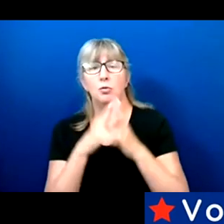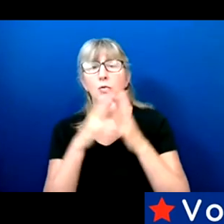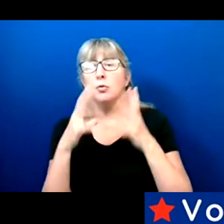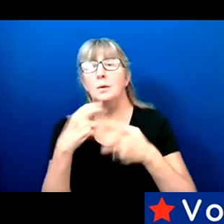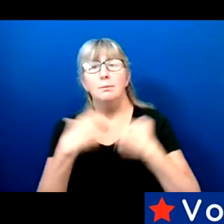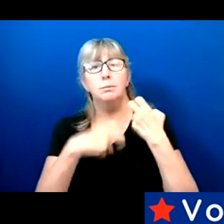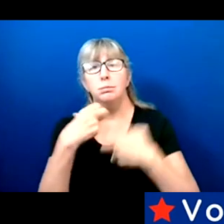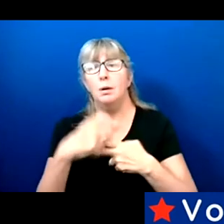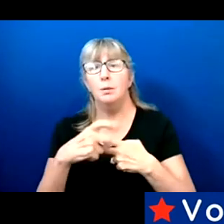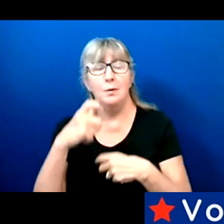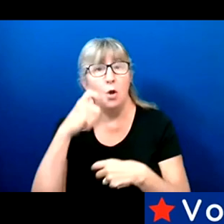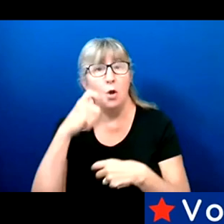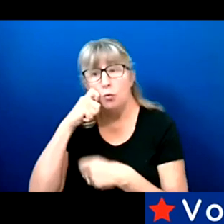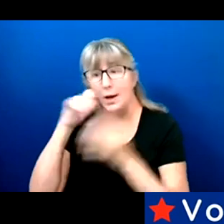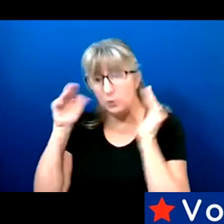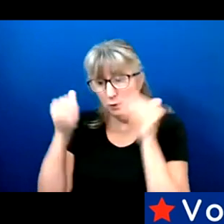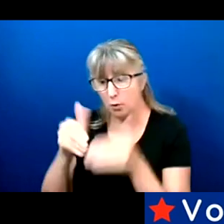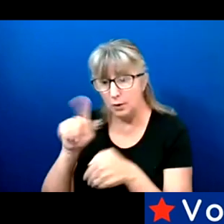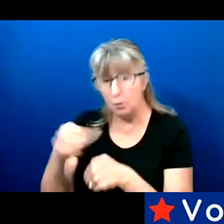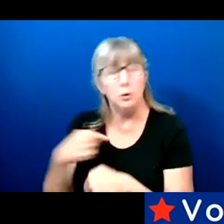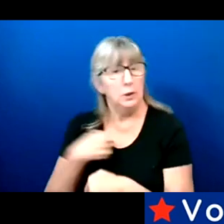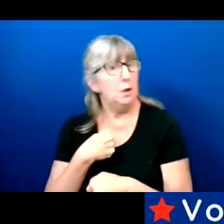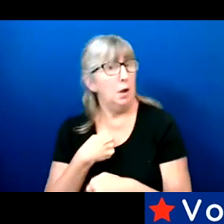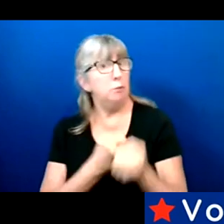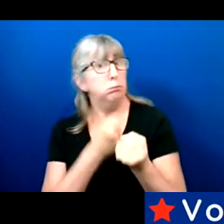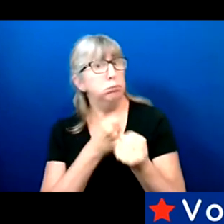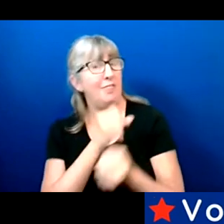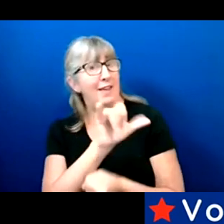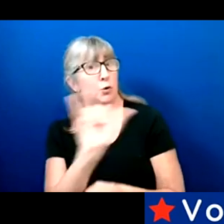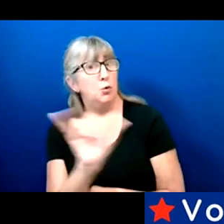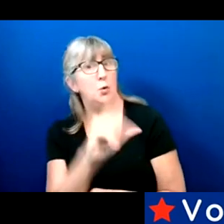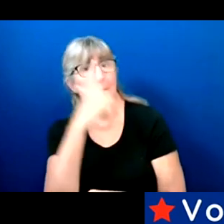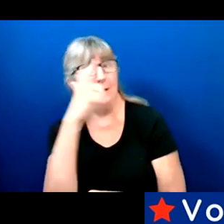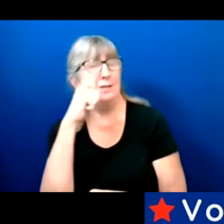I'm certainly about that, because the racial component is real. It is here.